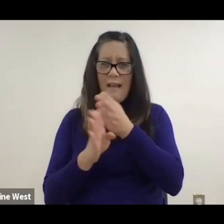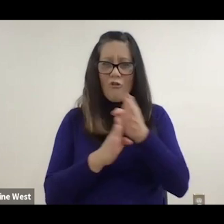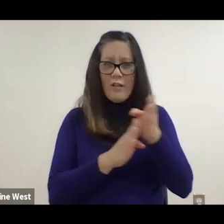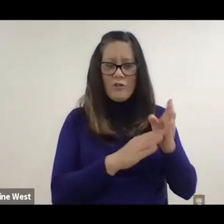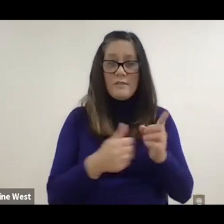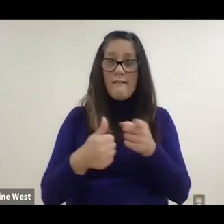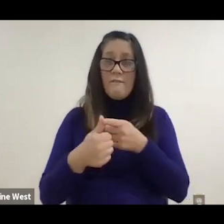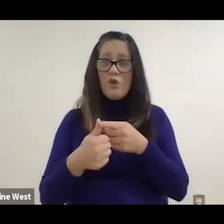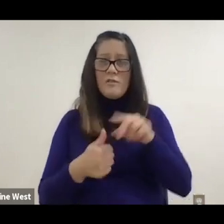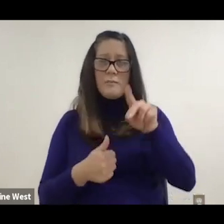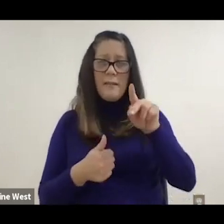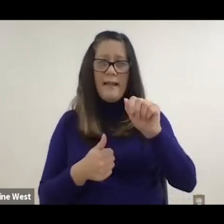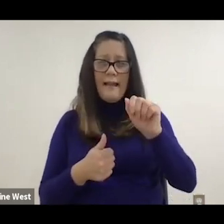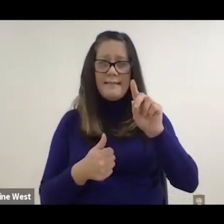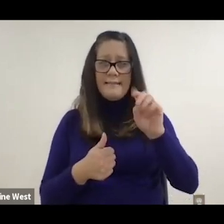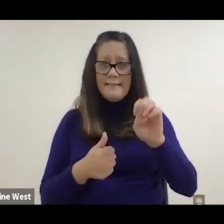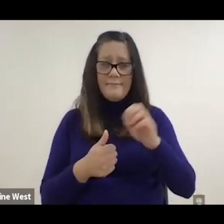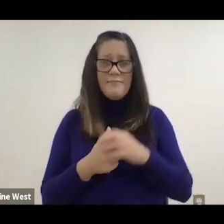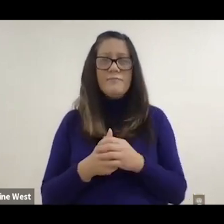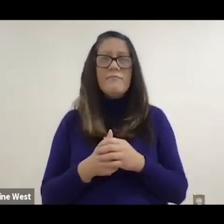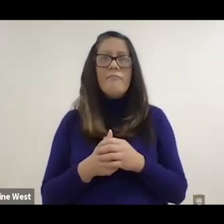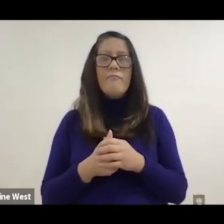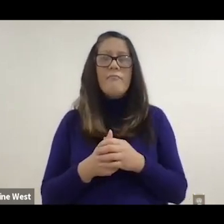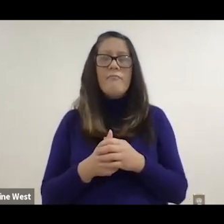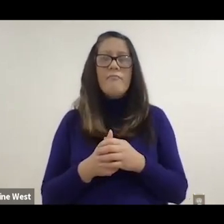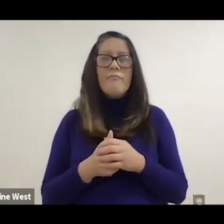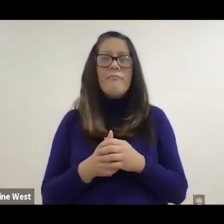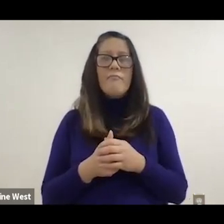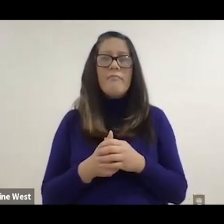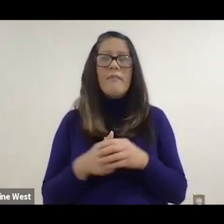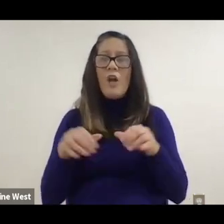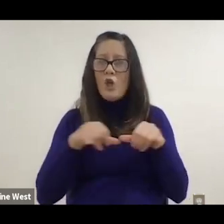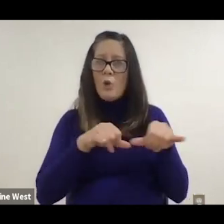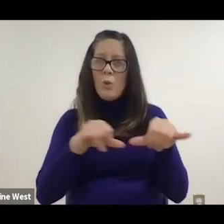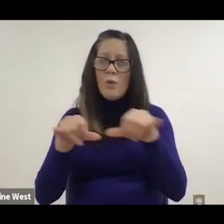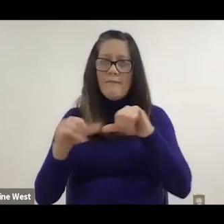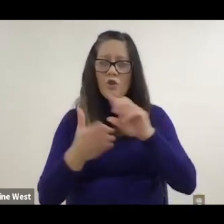action design research and among those was universal design,